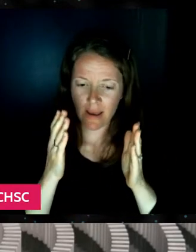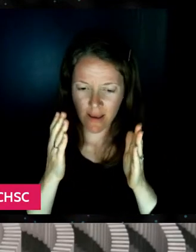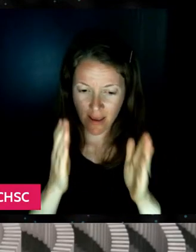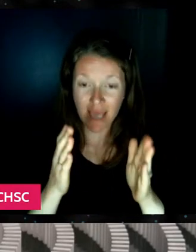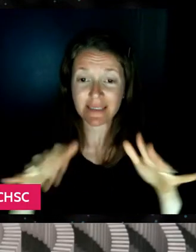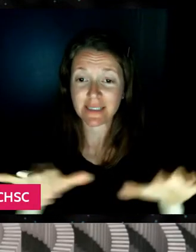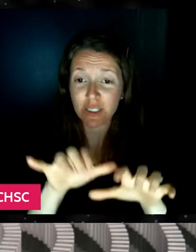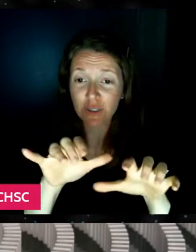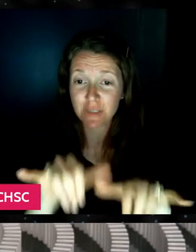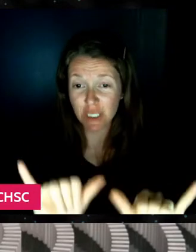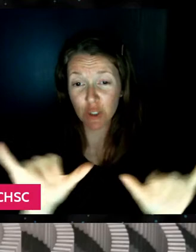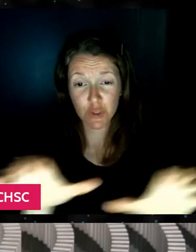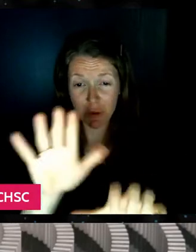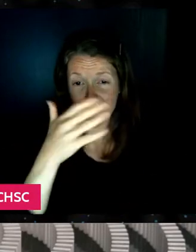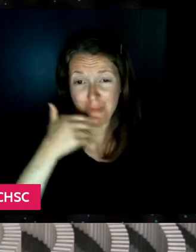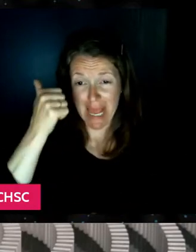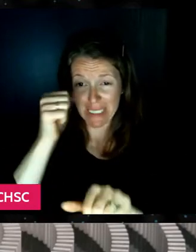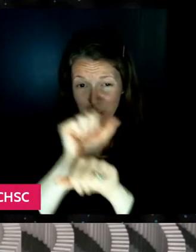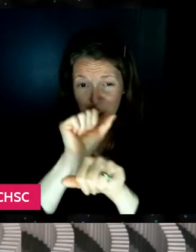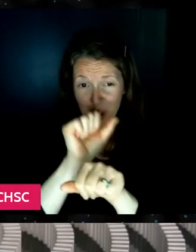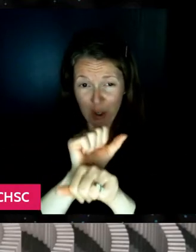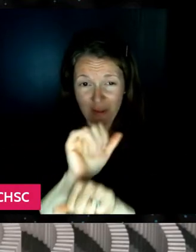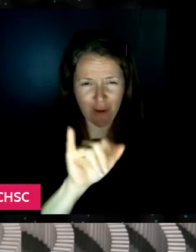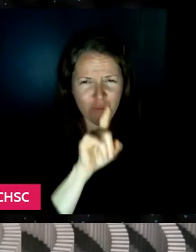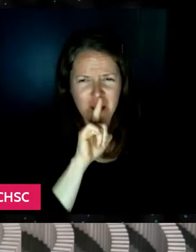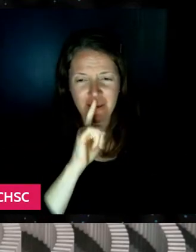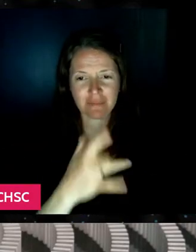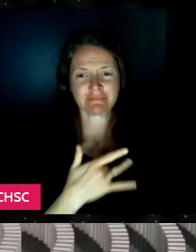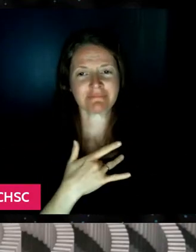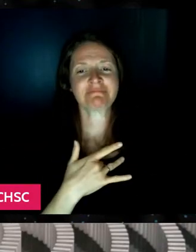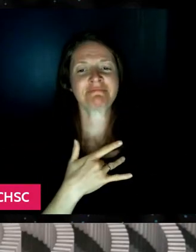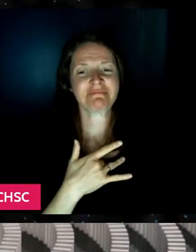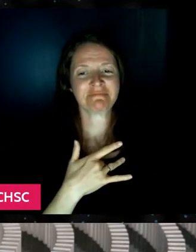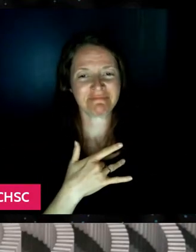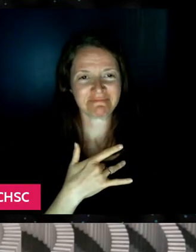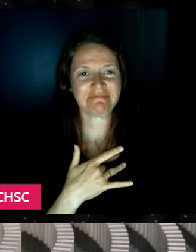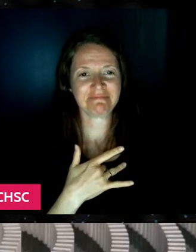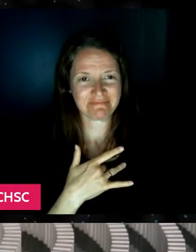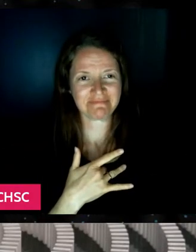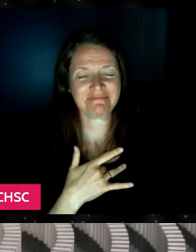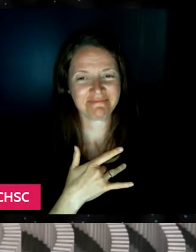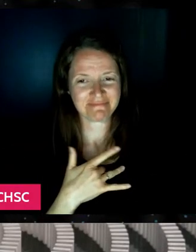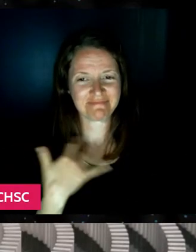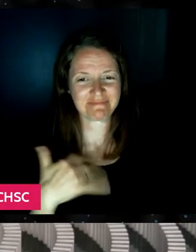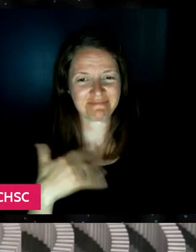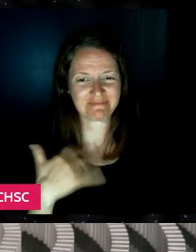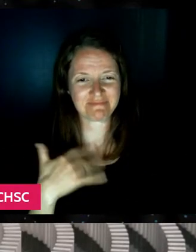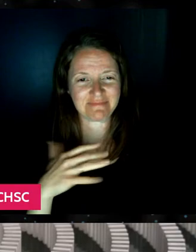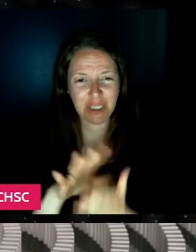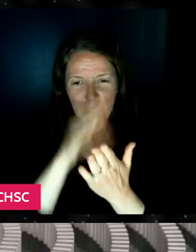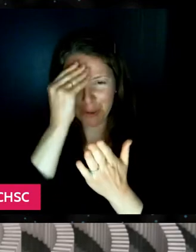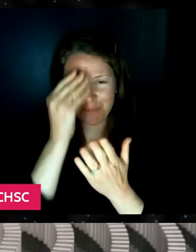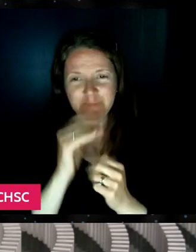was really, really impactful to me and instructive. Wow. Wow.